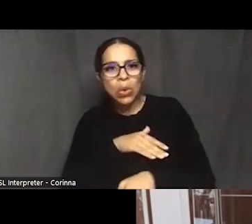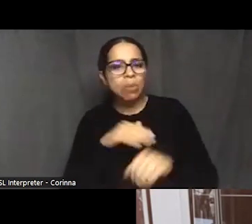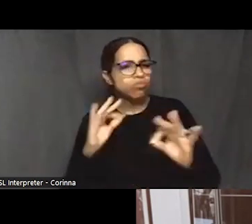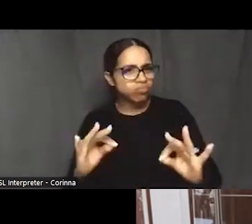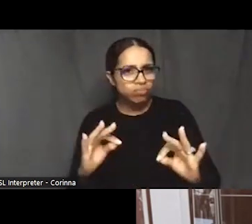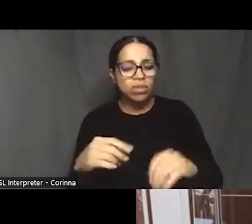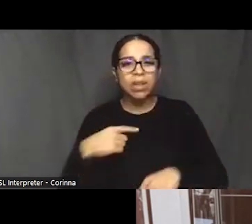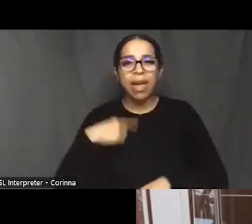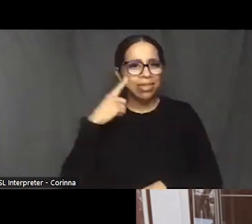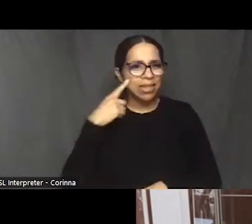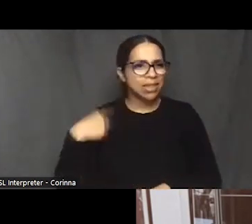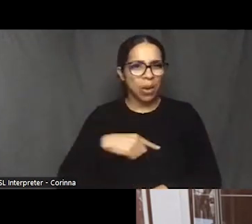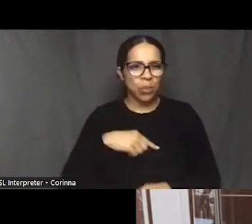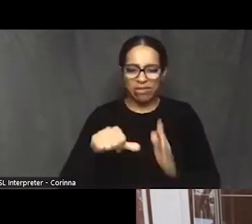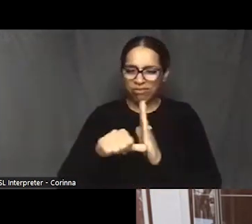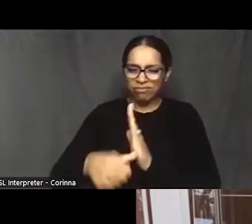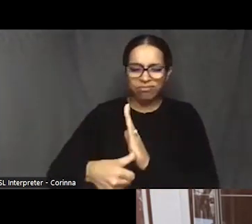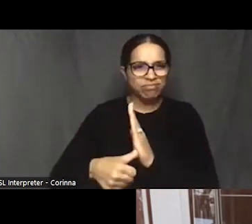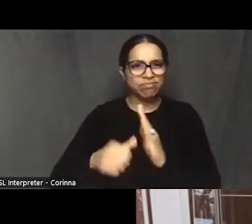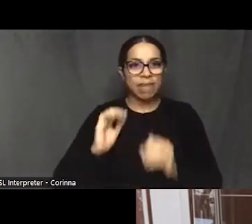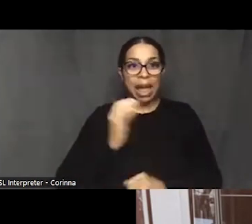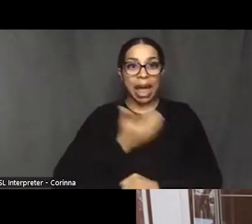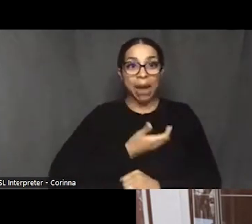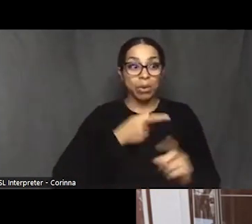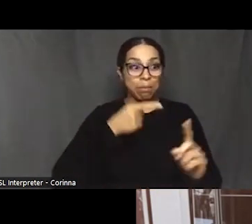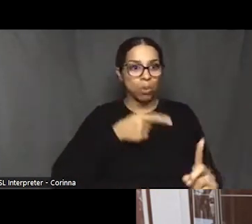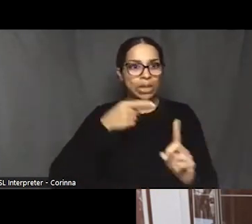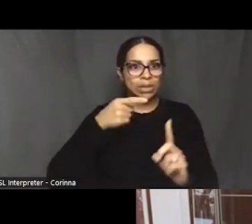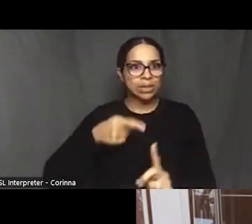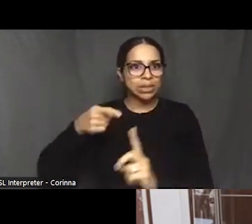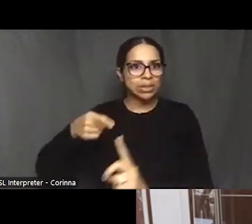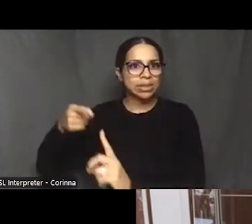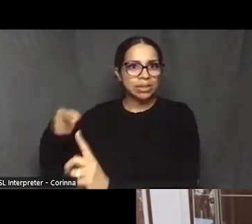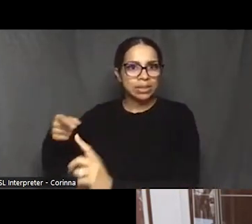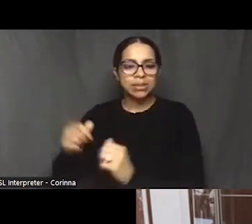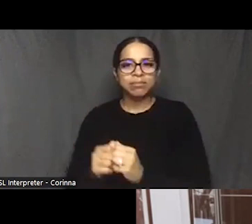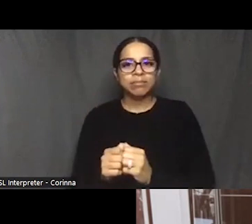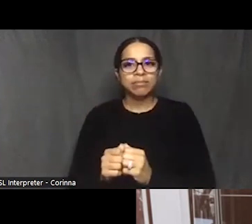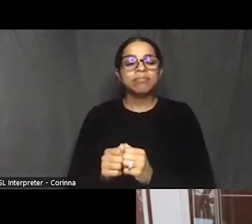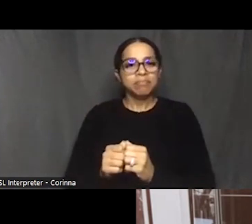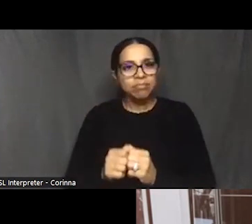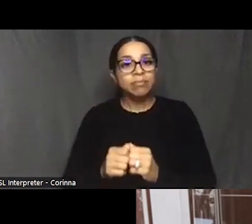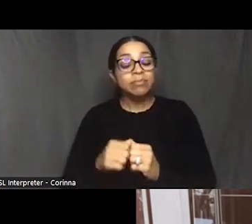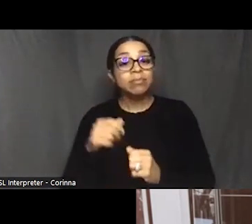in such a way that they are relatable and you can connect with them emotionally